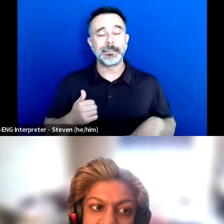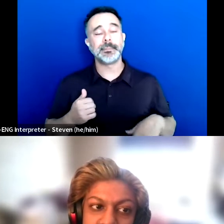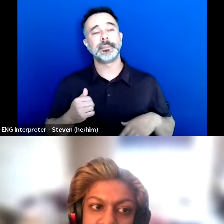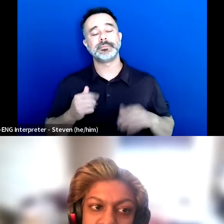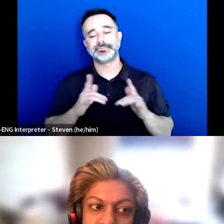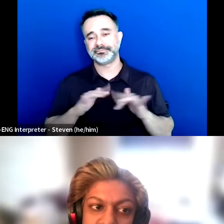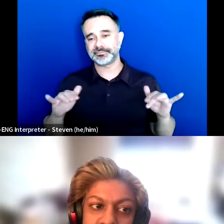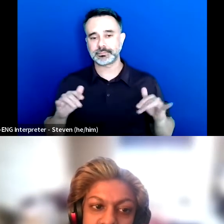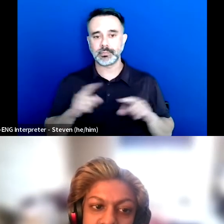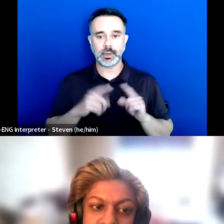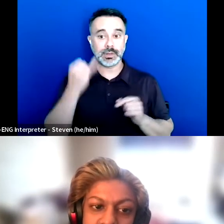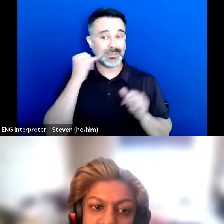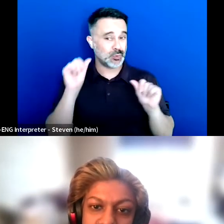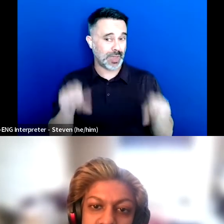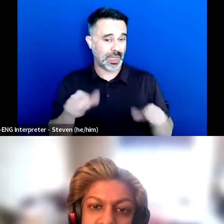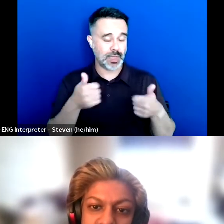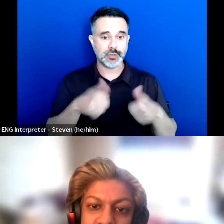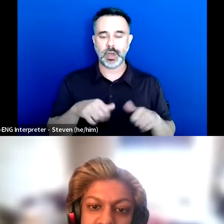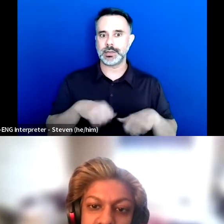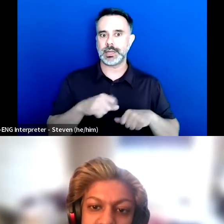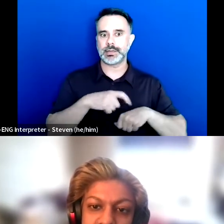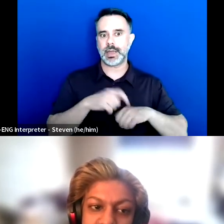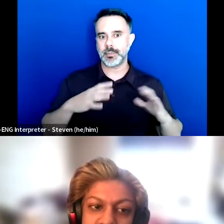But if you can try to kind of take some time off and create some space for yourself.